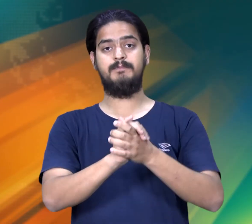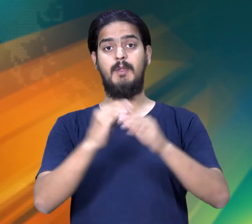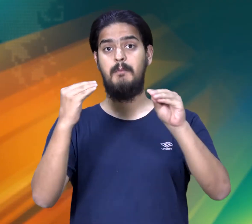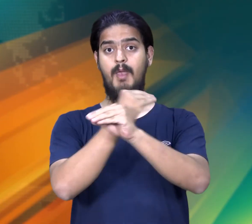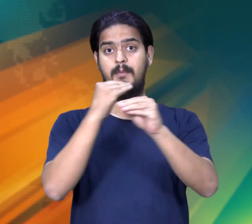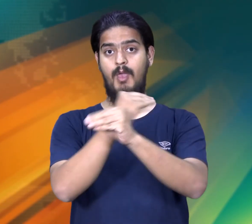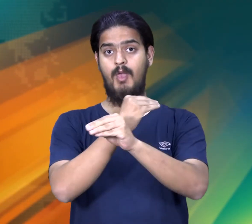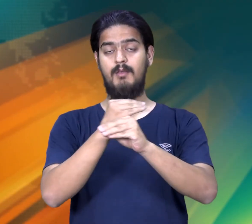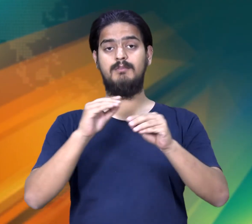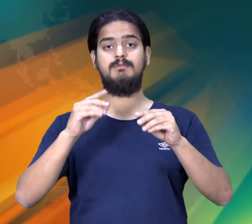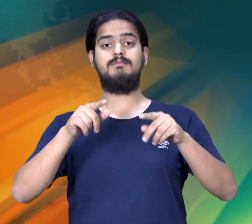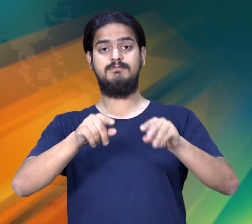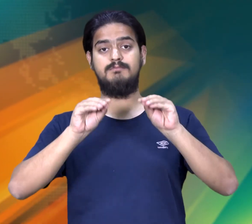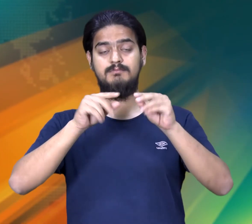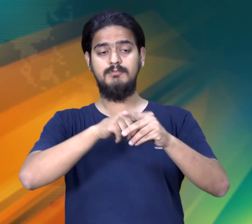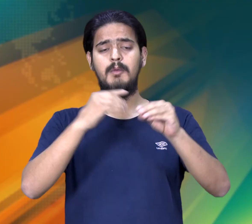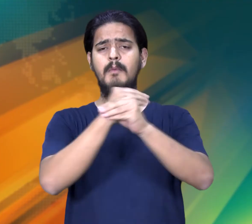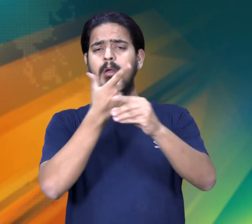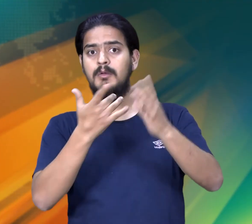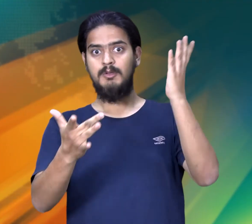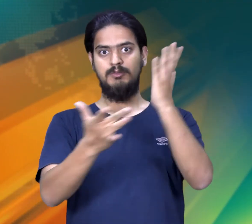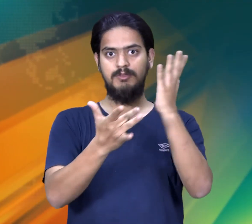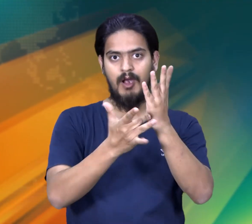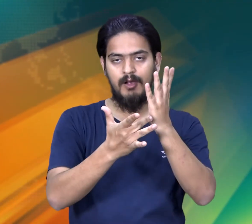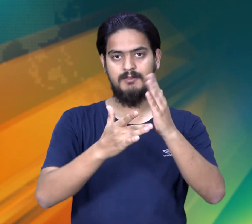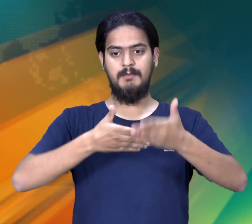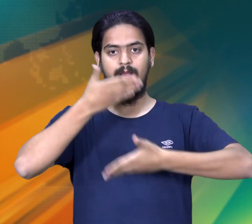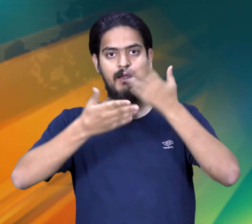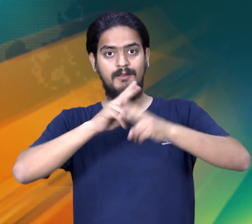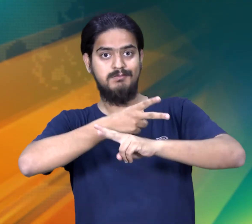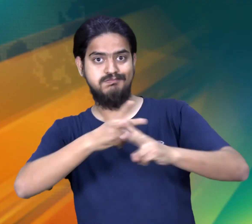and Peer to Peer tutors who would be discussing their own techniques of